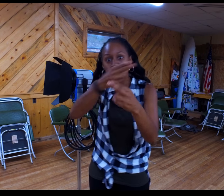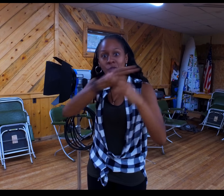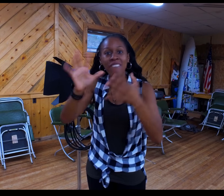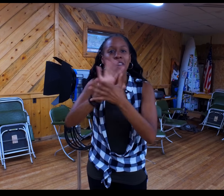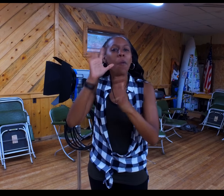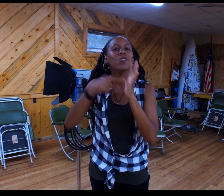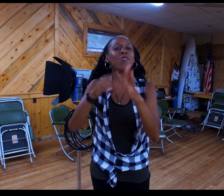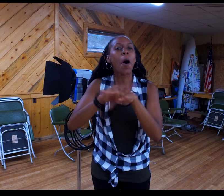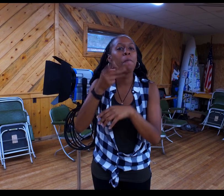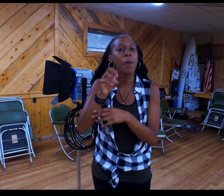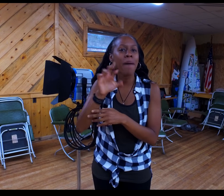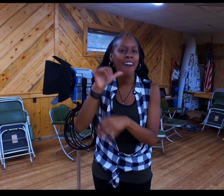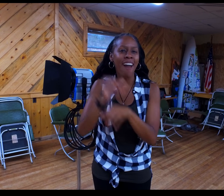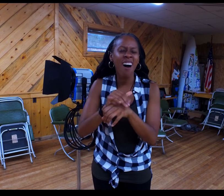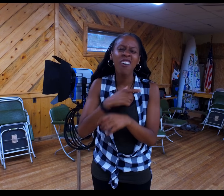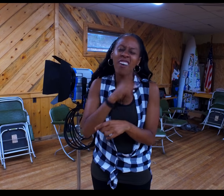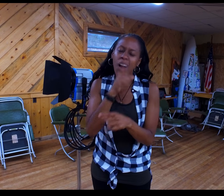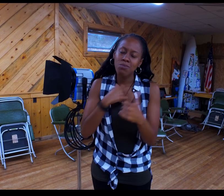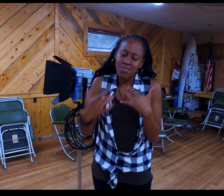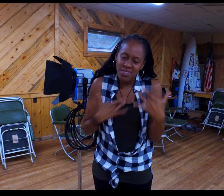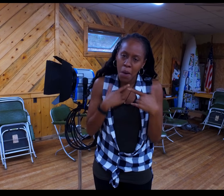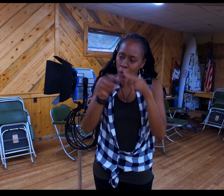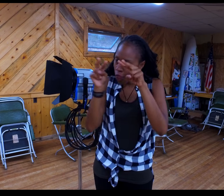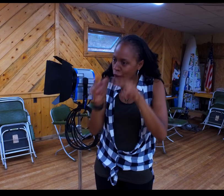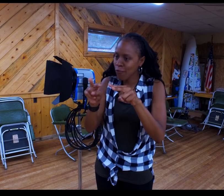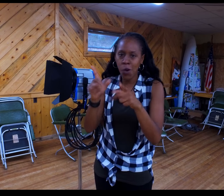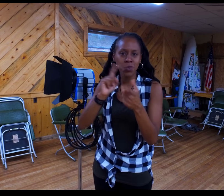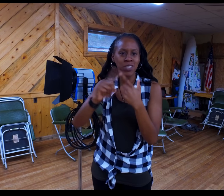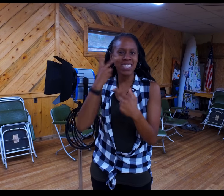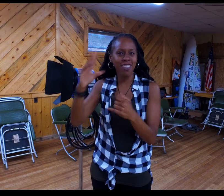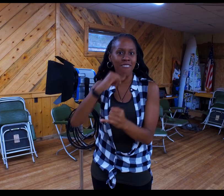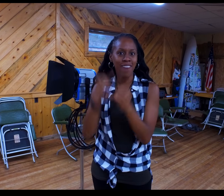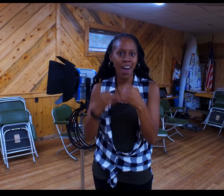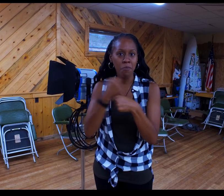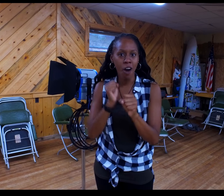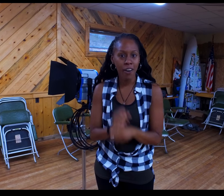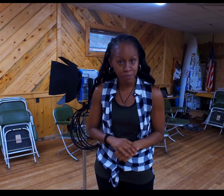which will be shown on premiere night. I am really excited to see their final product!